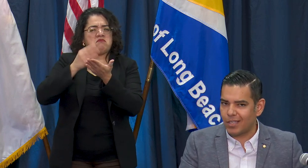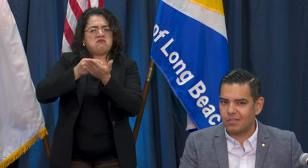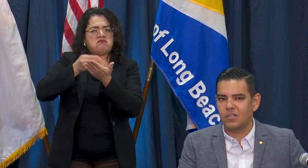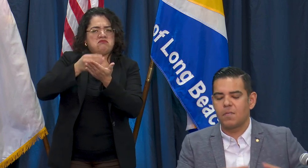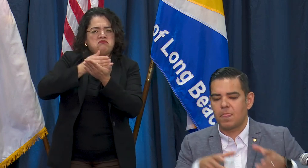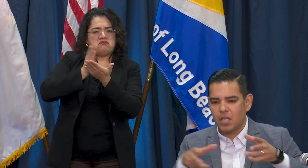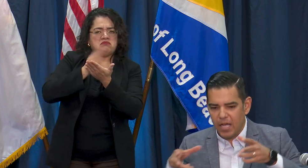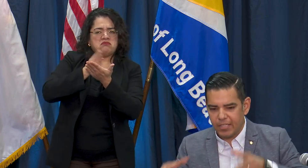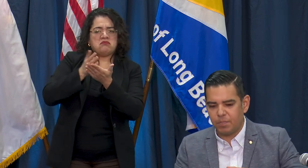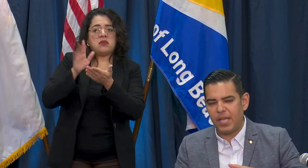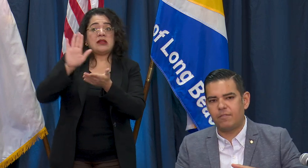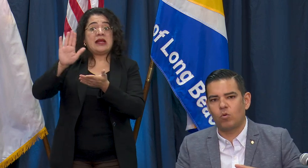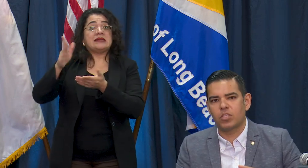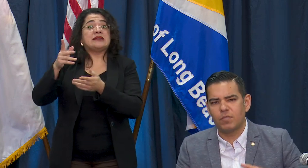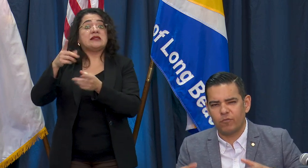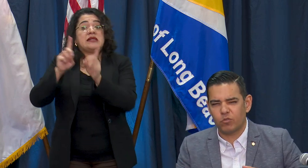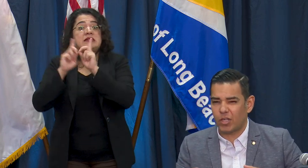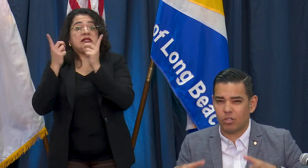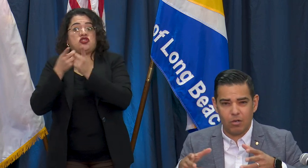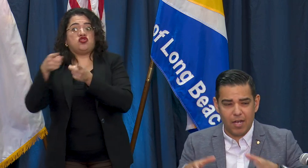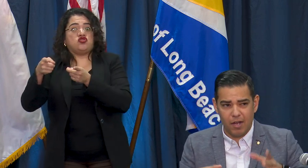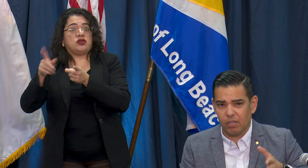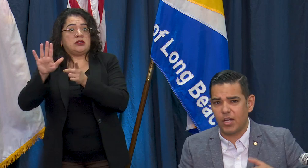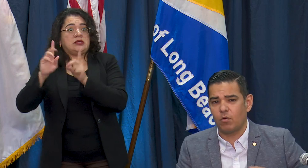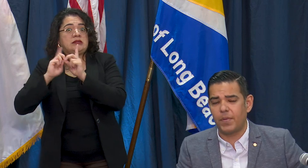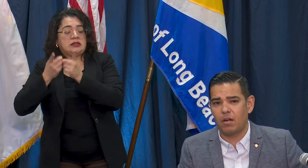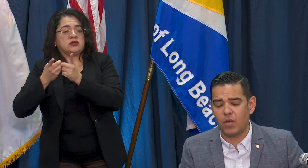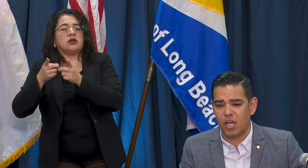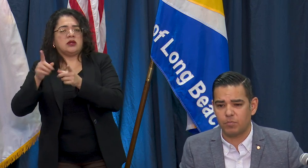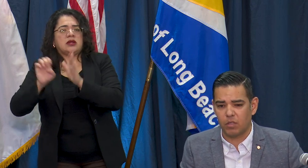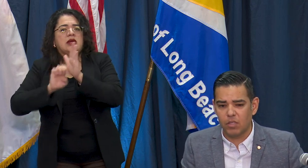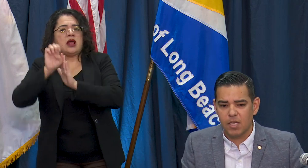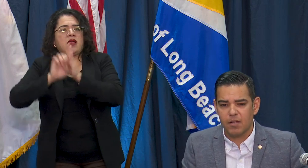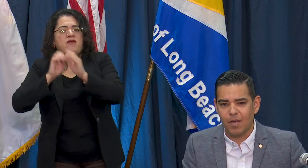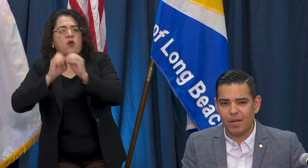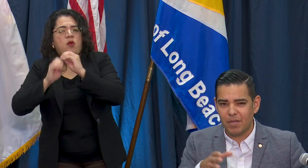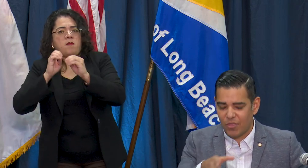sits to pay for some infrastructure, elevator repair at the hospital. I think